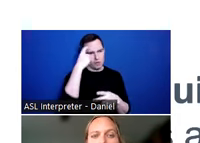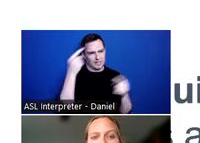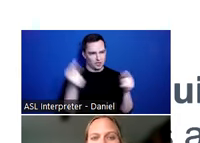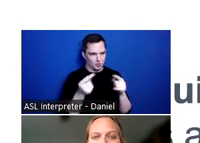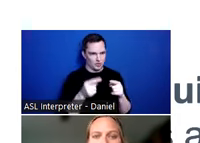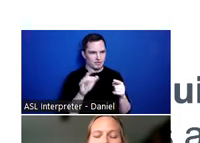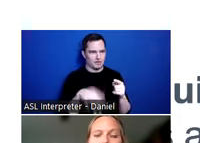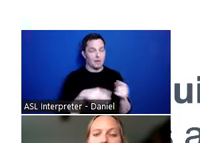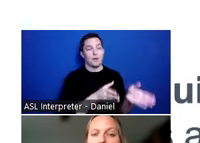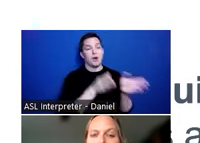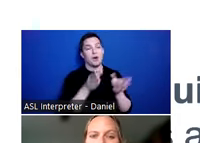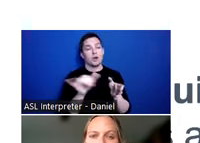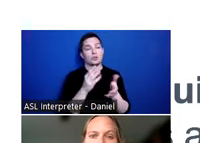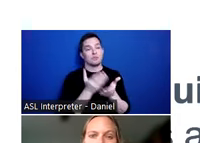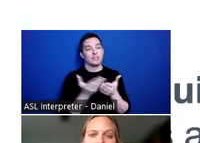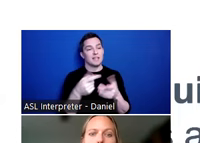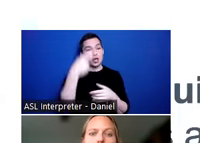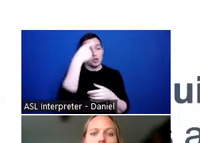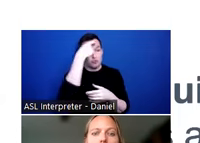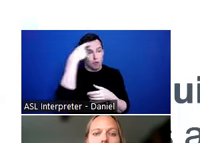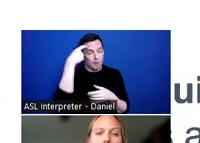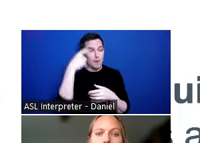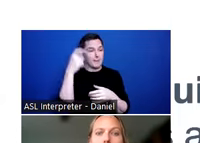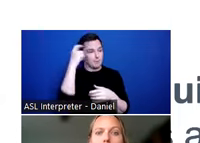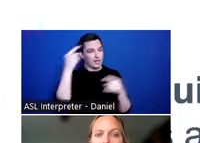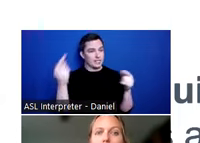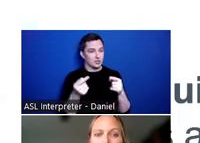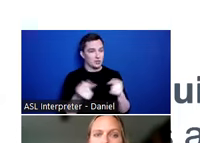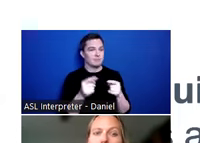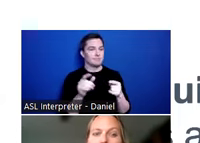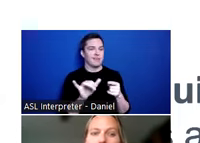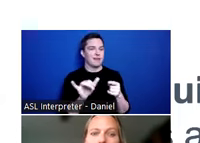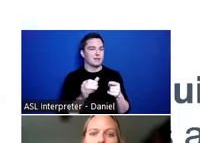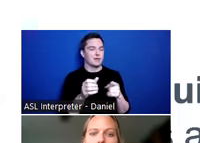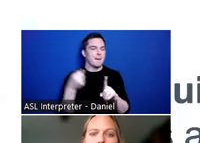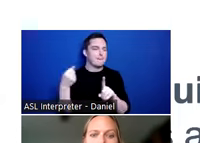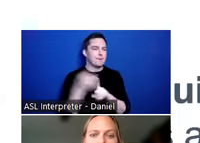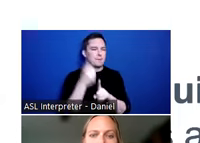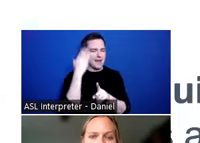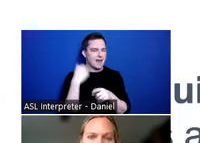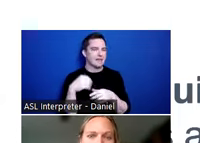We also have traumatic brain injury, which is a blow to the head that alters brain function,